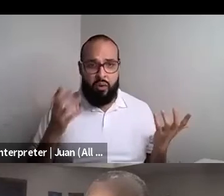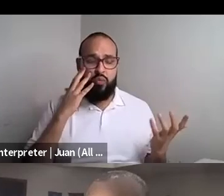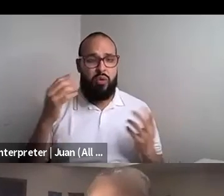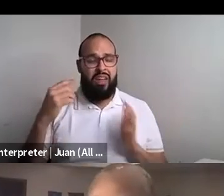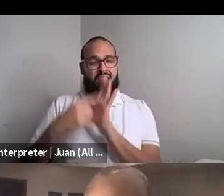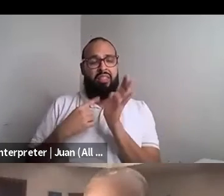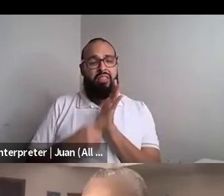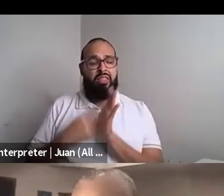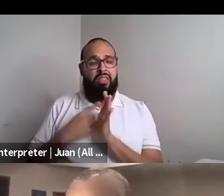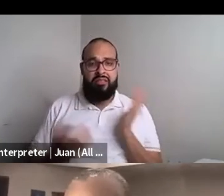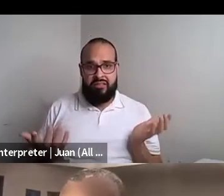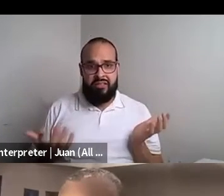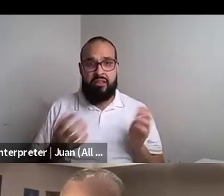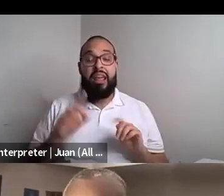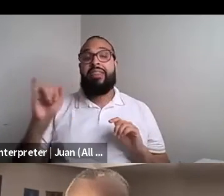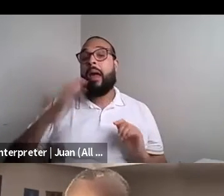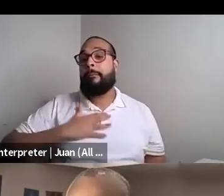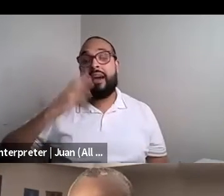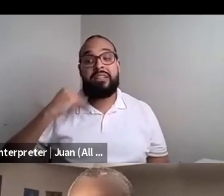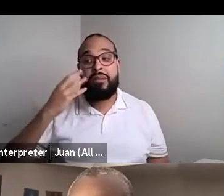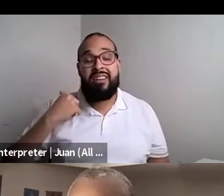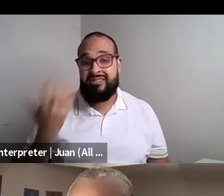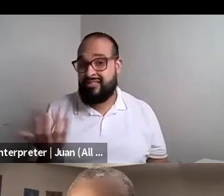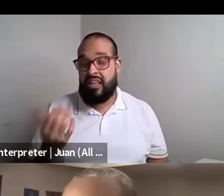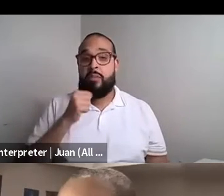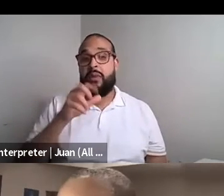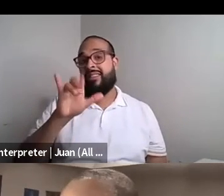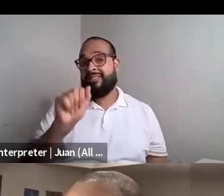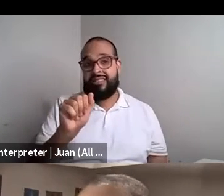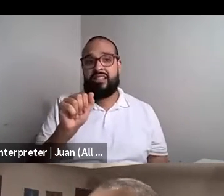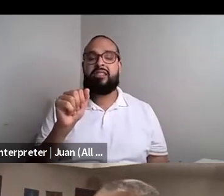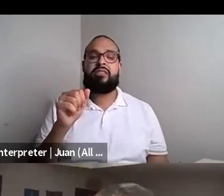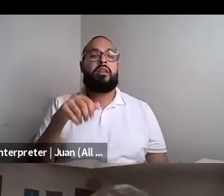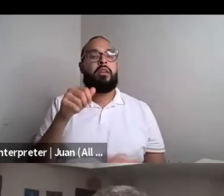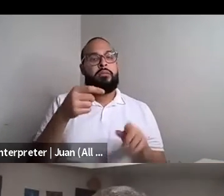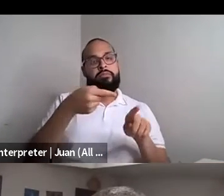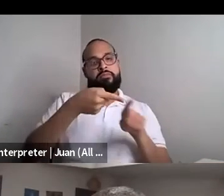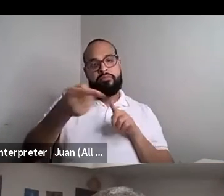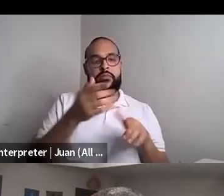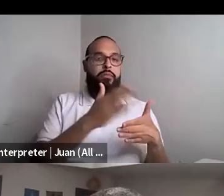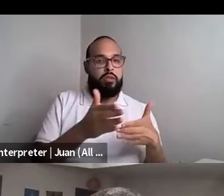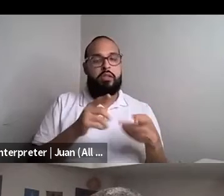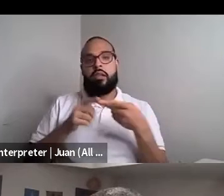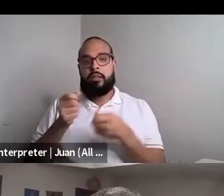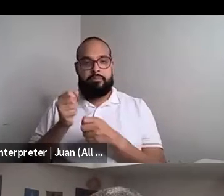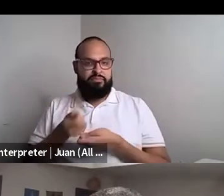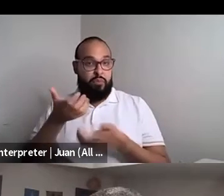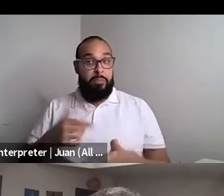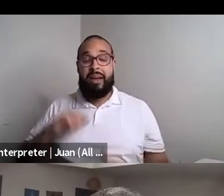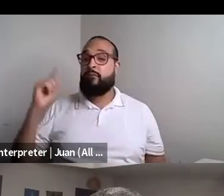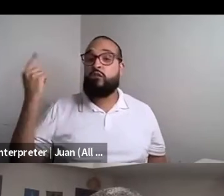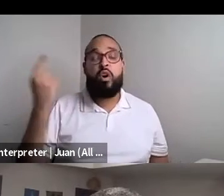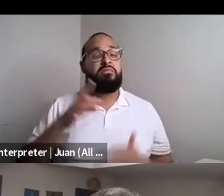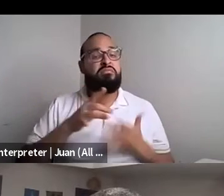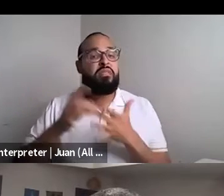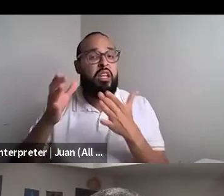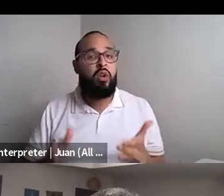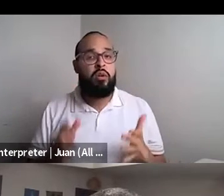Kokumo: And so, like, that's my experience being a nonsense musician and poet is like being the first the base, who has and I kick it down and people being like, what the fuck is this